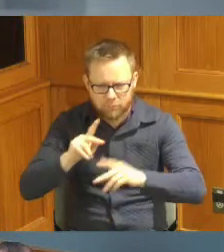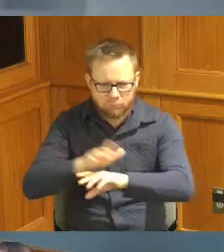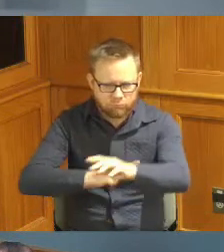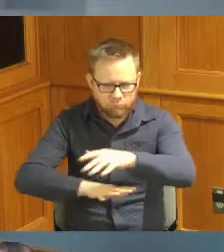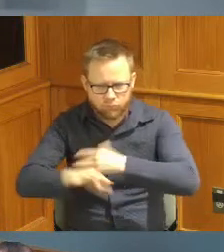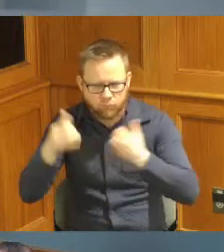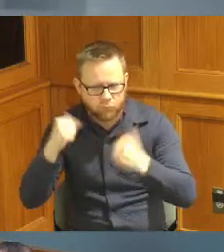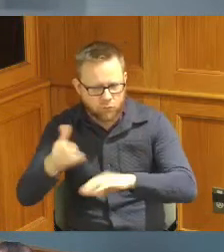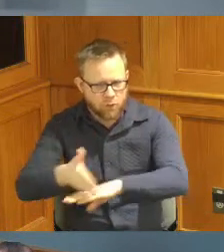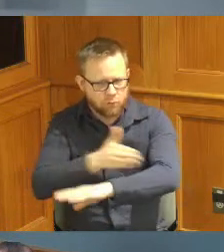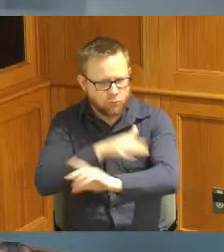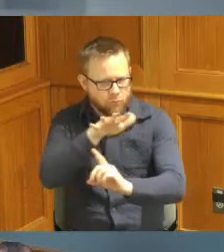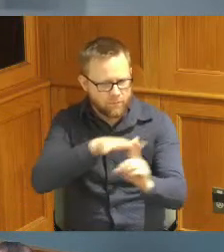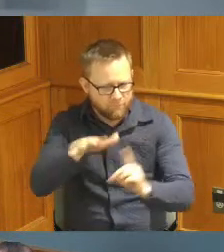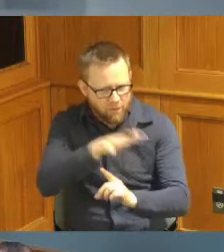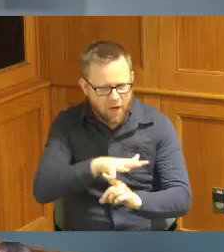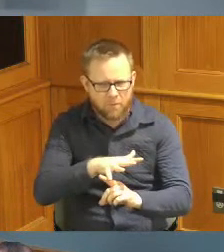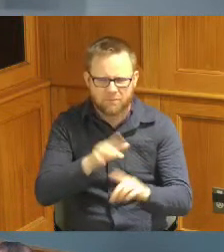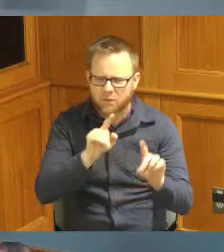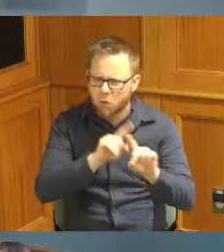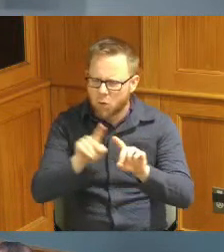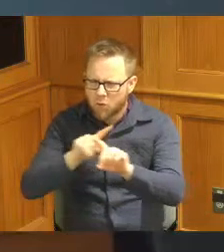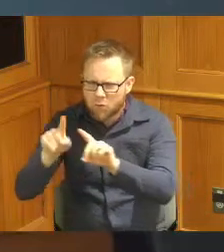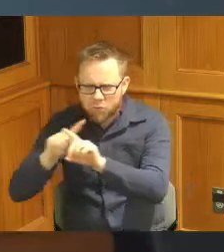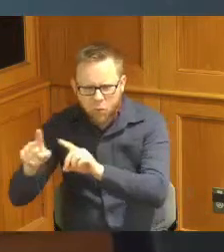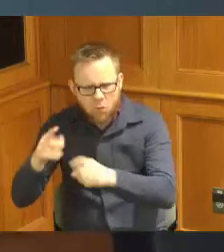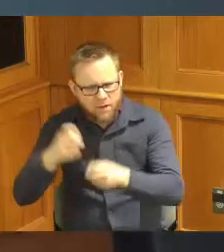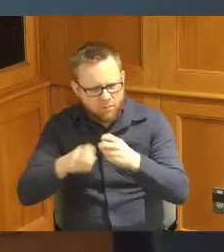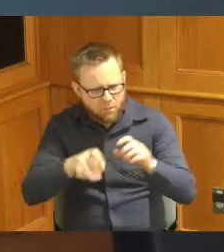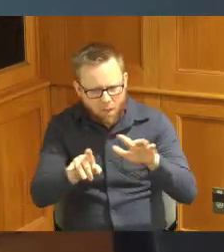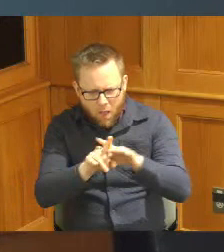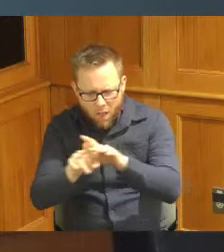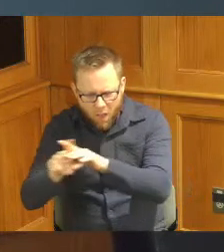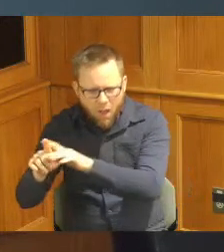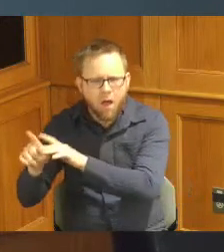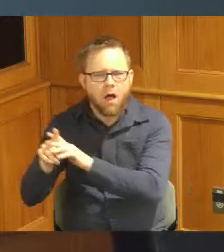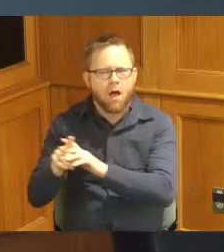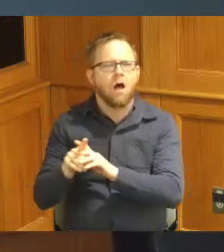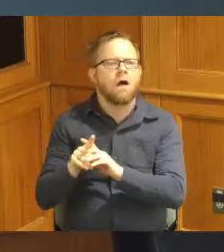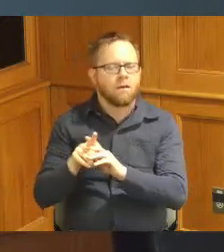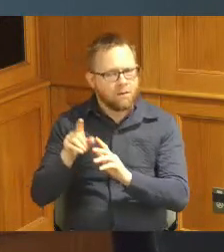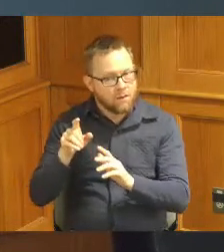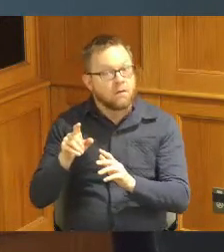attention to several causes which helped push for the creation of the Environmental Protection